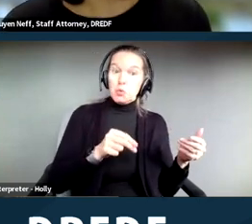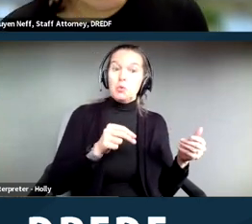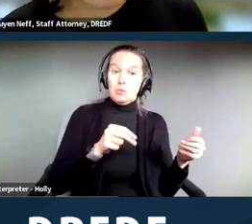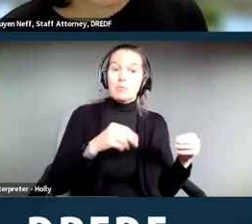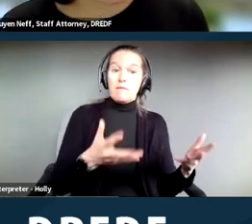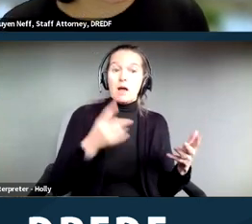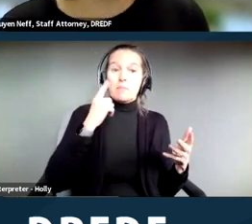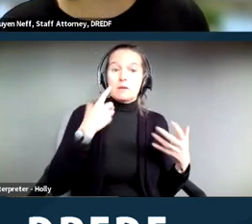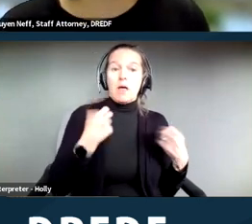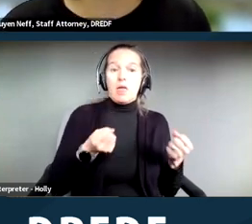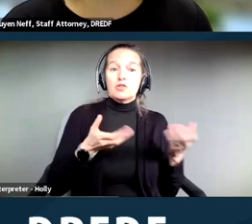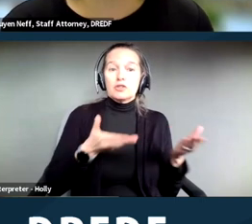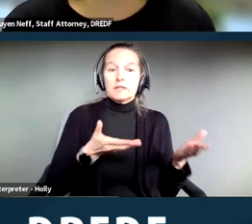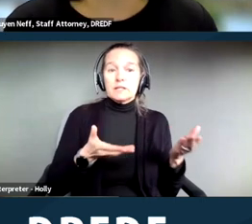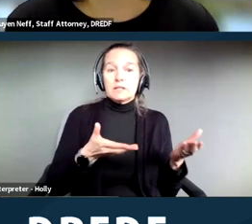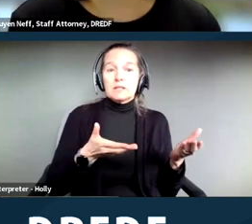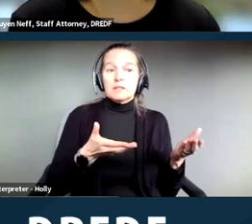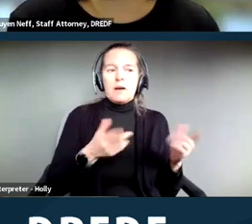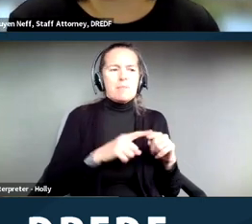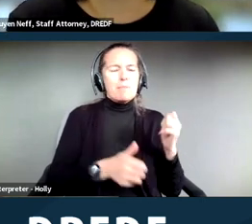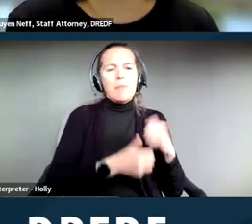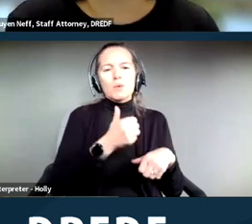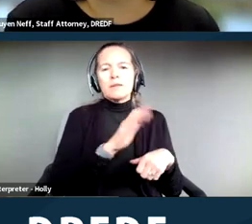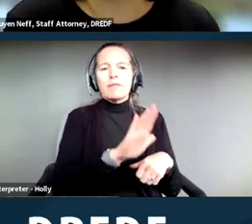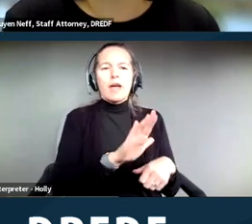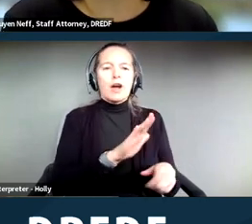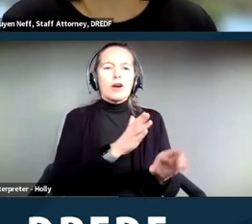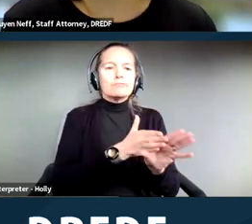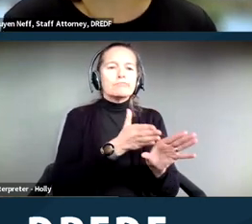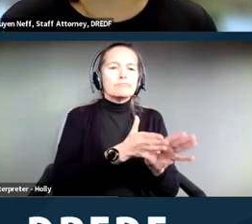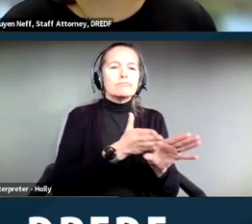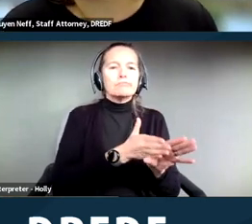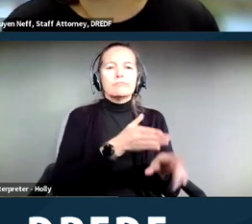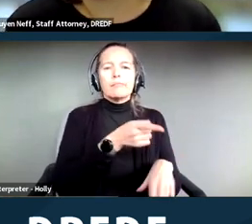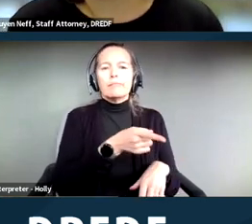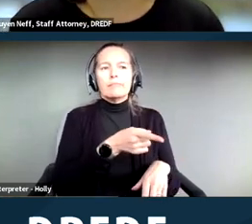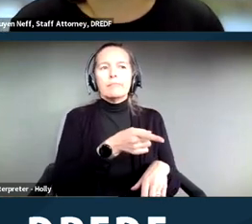but, say, most of the practitioners that they have there don't ‑‑ maybe don't have experience